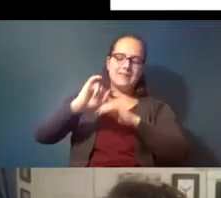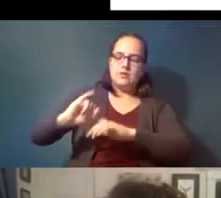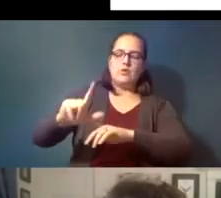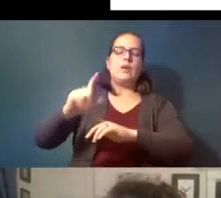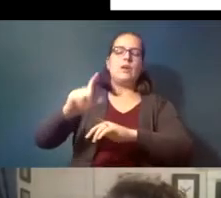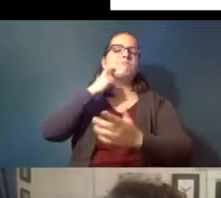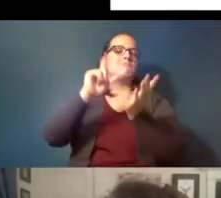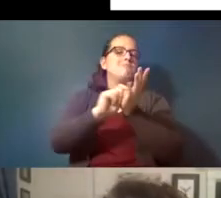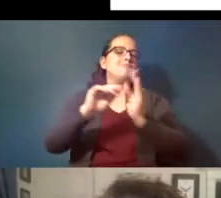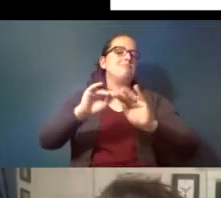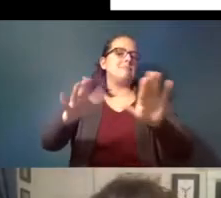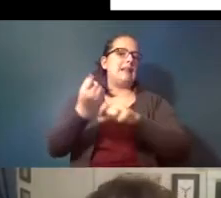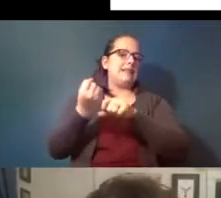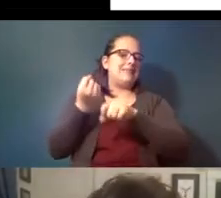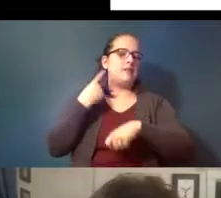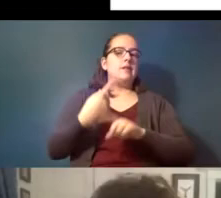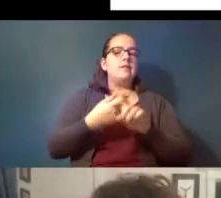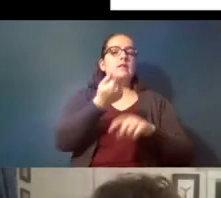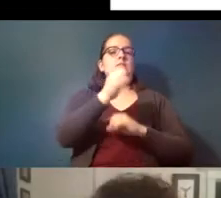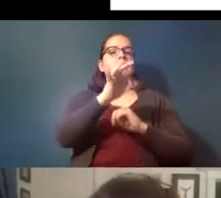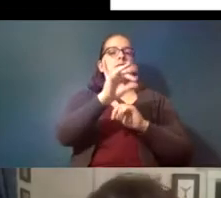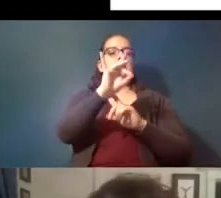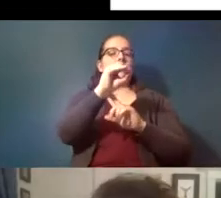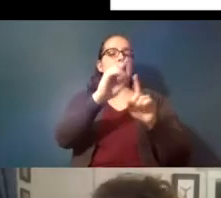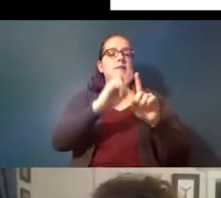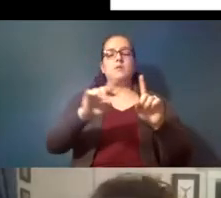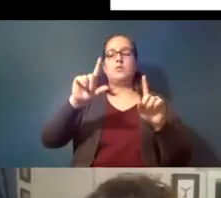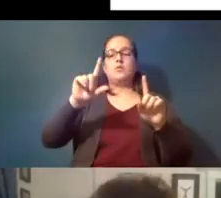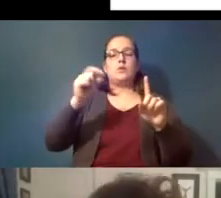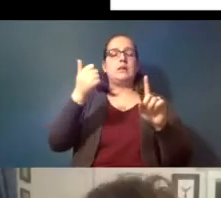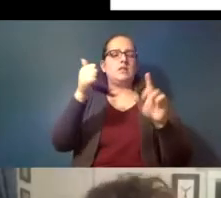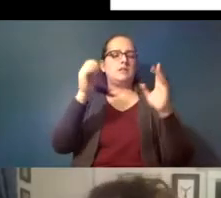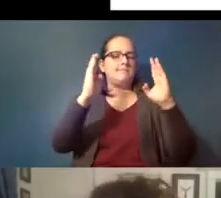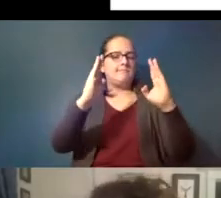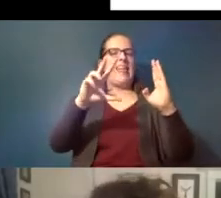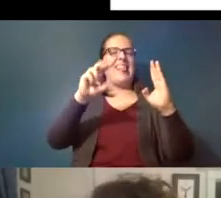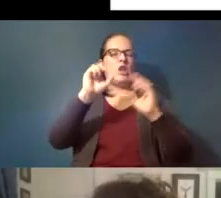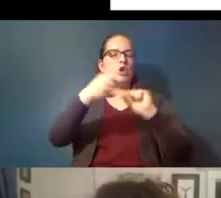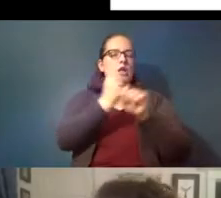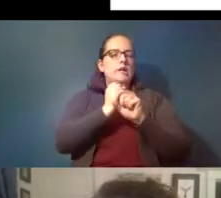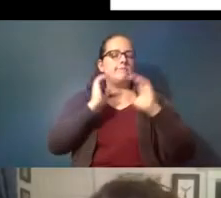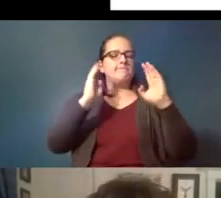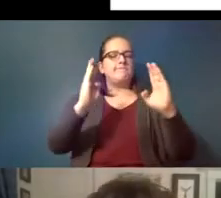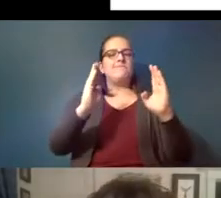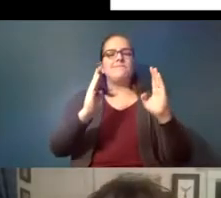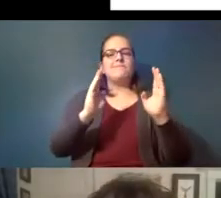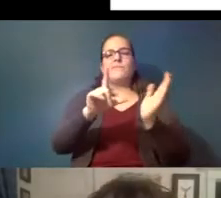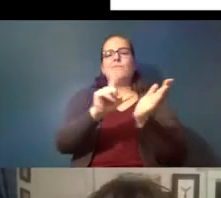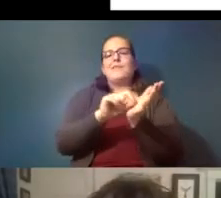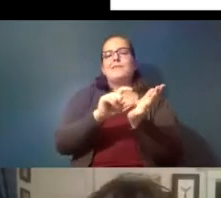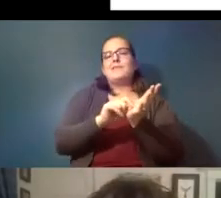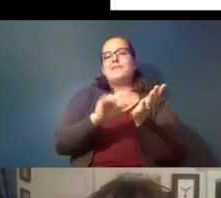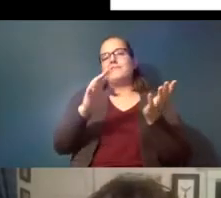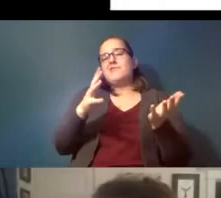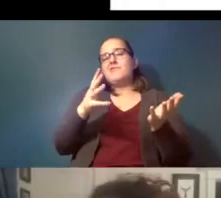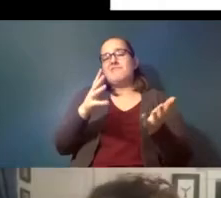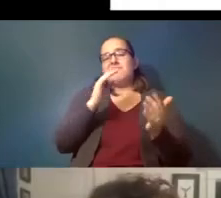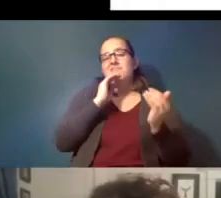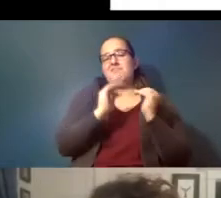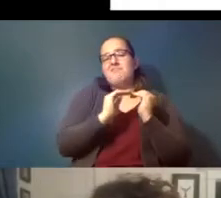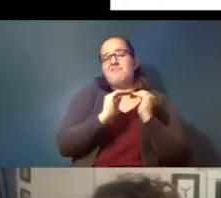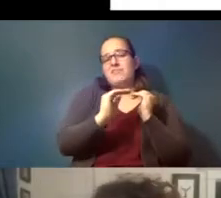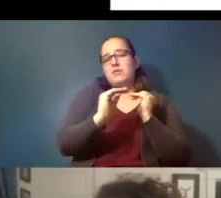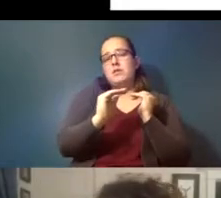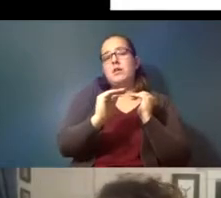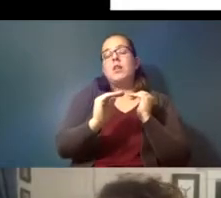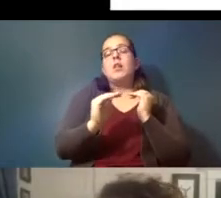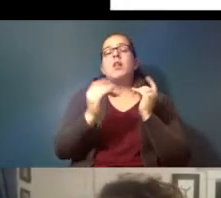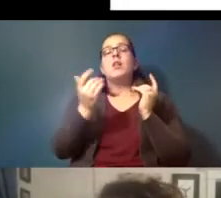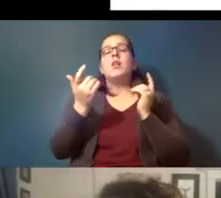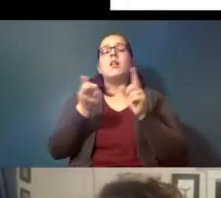see from 1980 to 2010 so 30 years publications were relatively flat but then you get to 2010